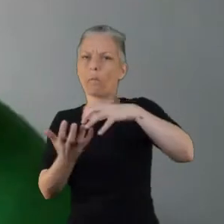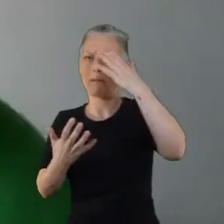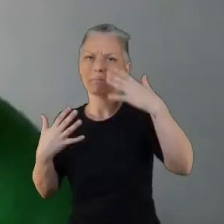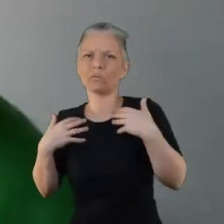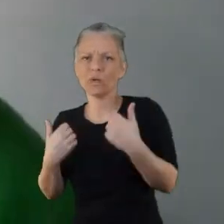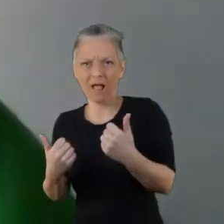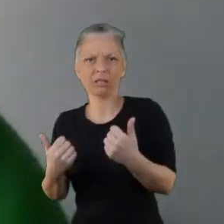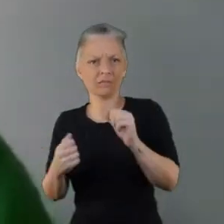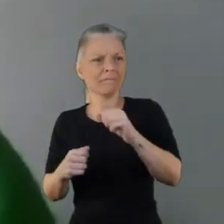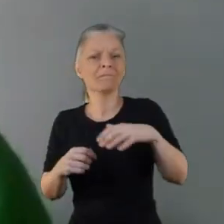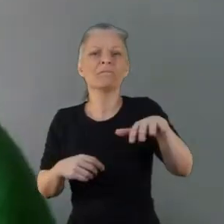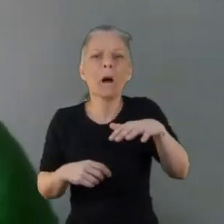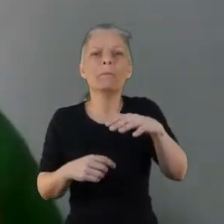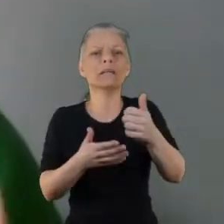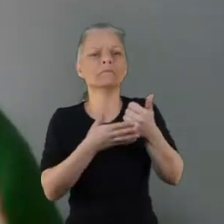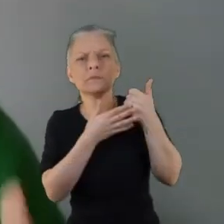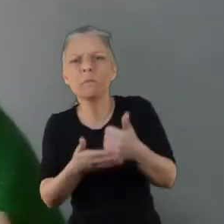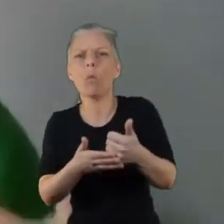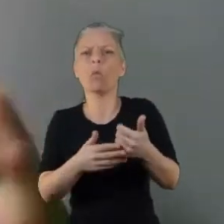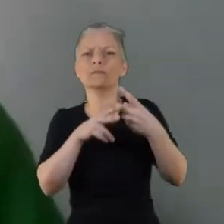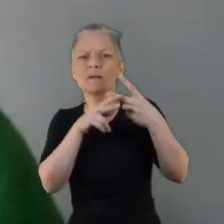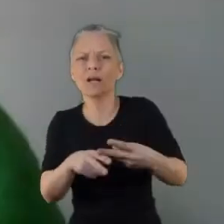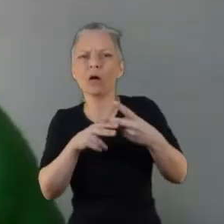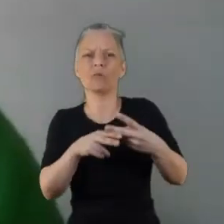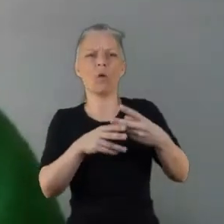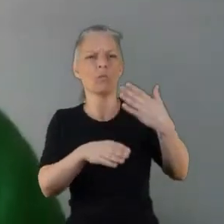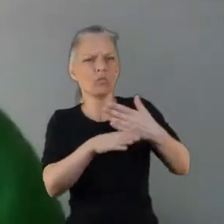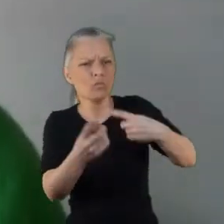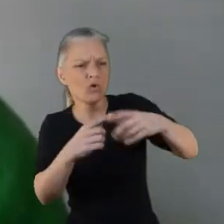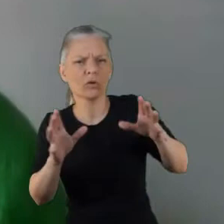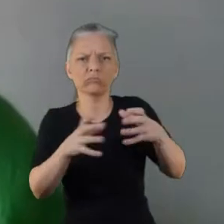Once we identified some key themes from this engagement process we've